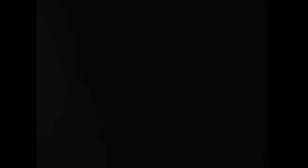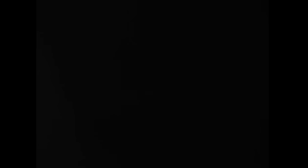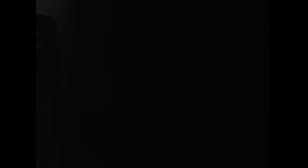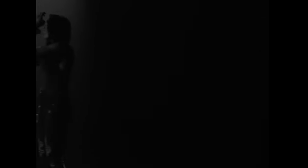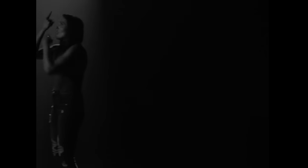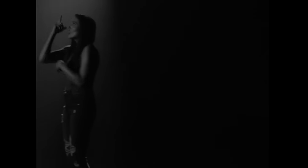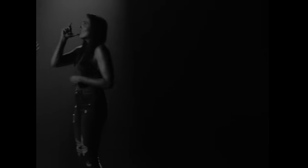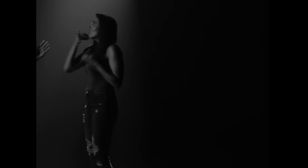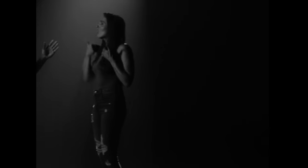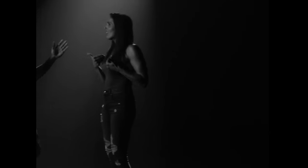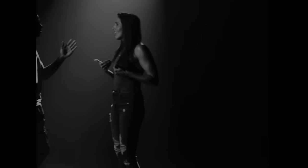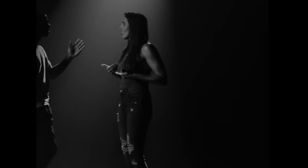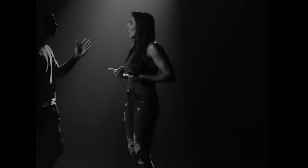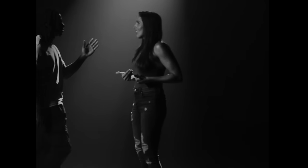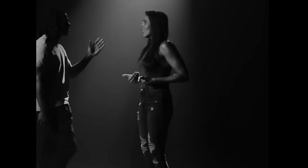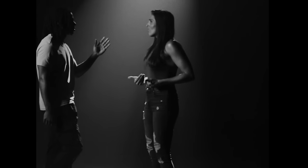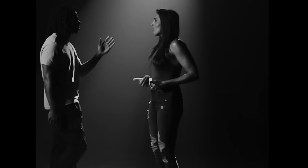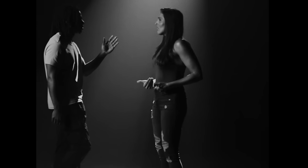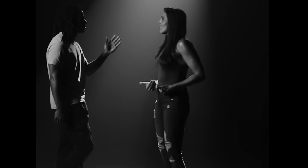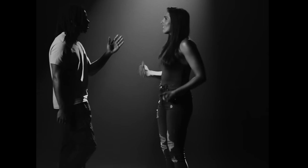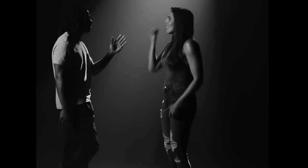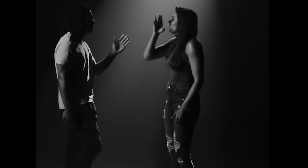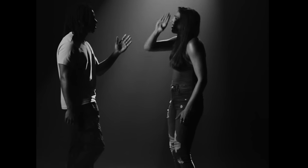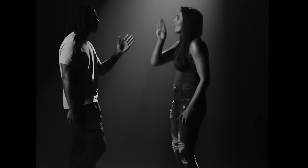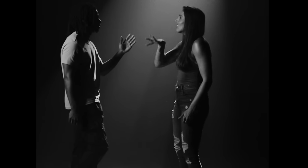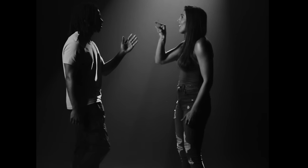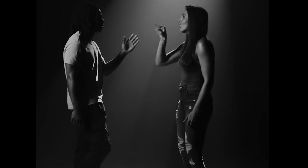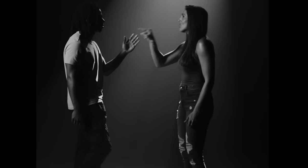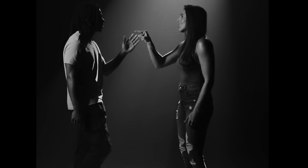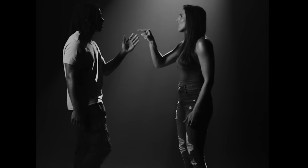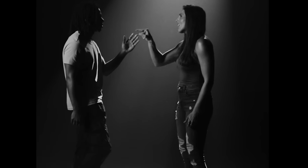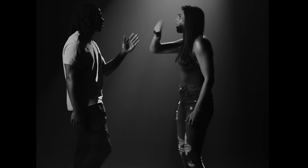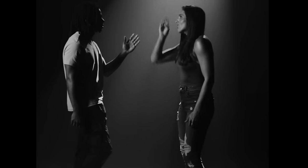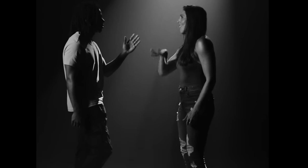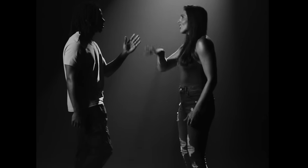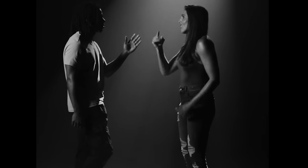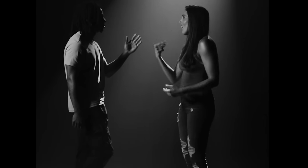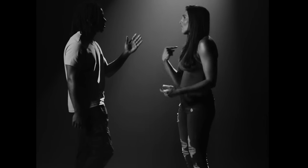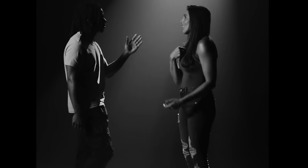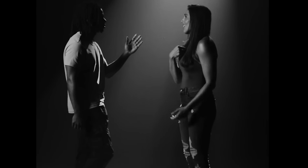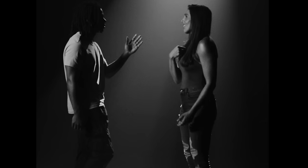I SLIP AND WONDER WHO I’D BE IF I NEVER FOUND YOU AND YOU NEVER FOUND ME